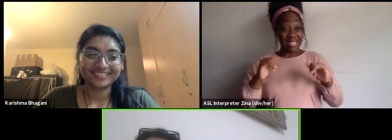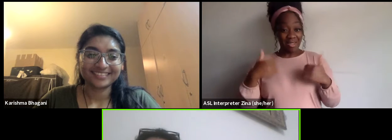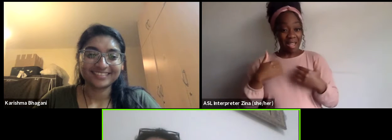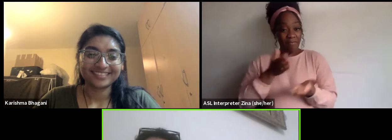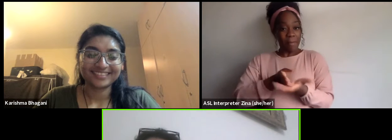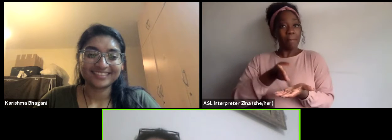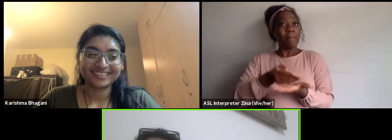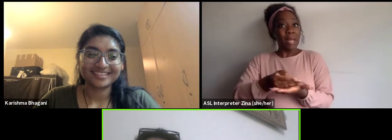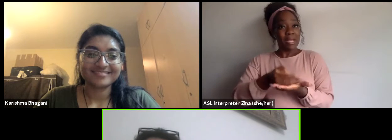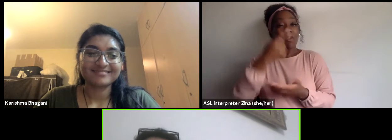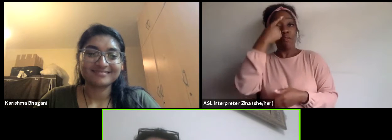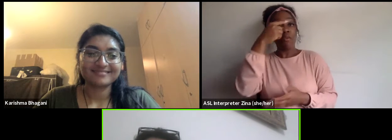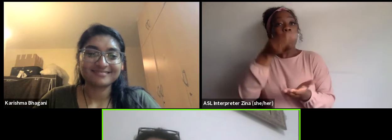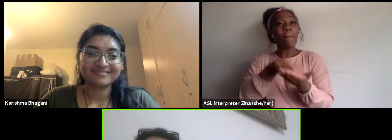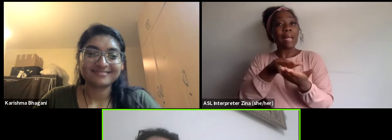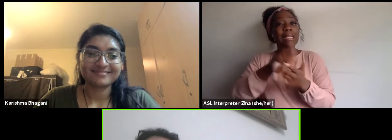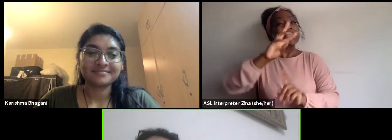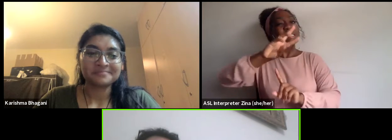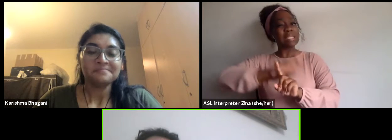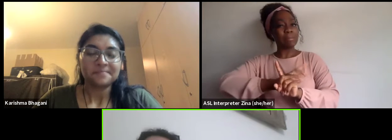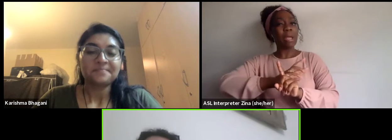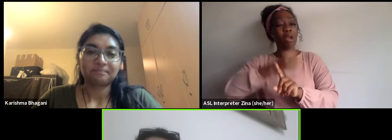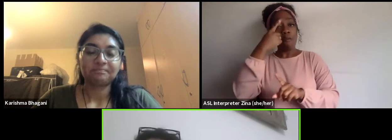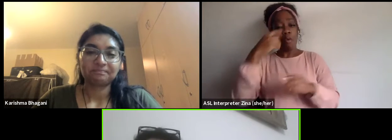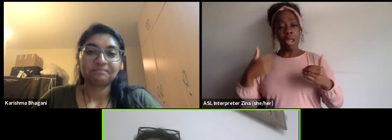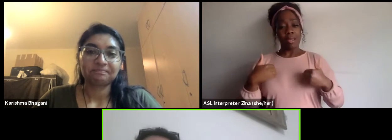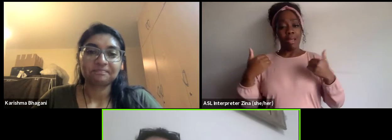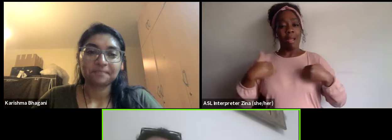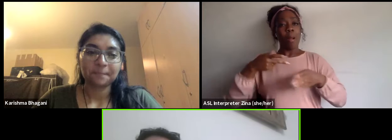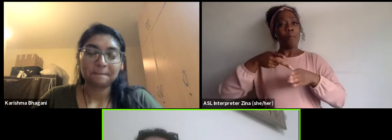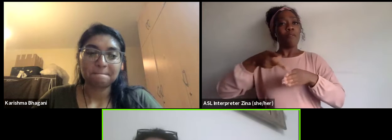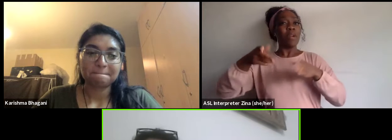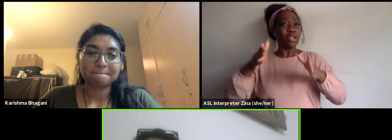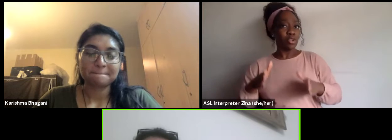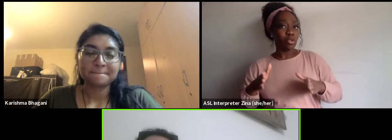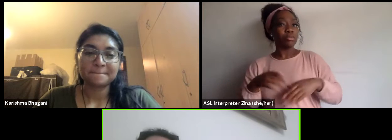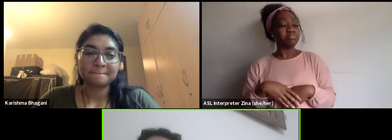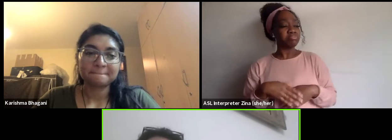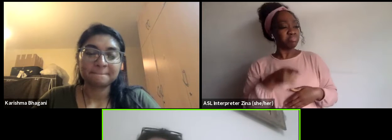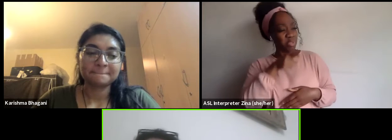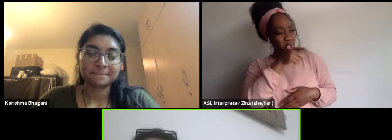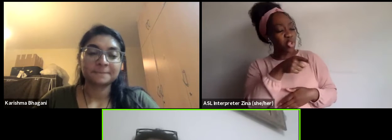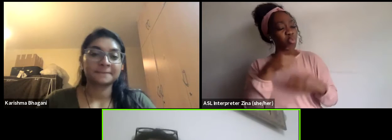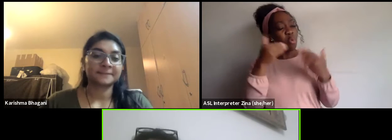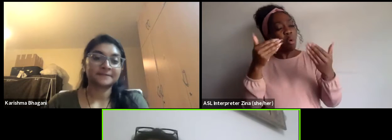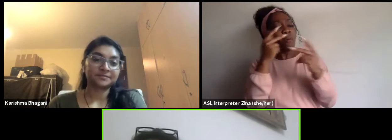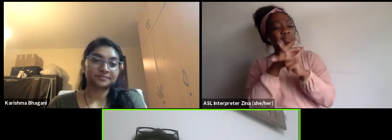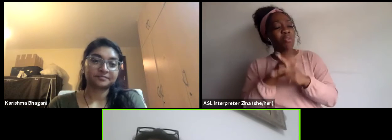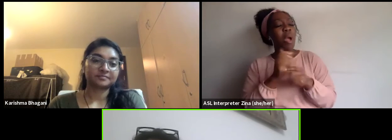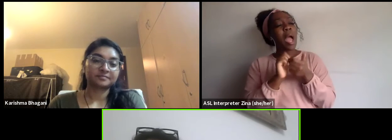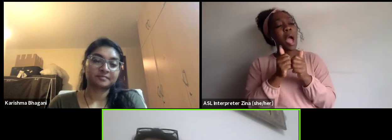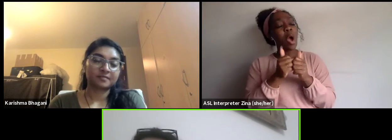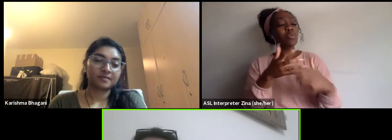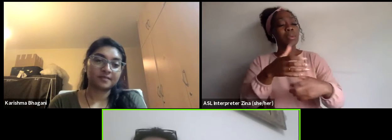"young professional figure out how to do that, figure out "how to secure resources for the project."